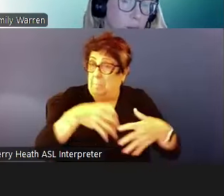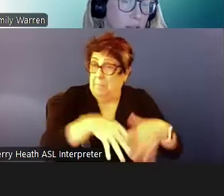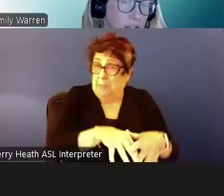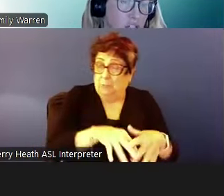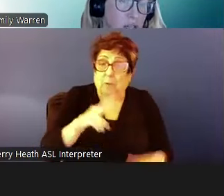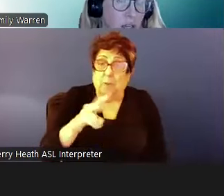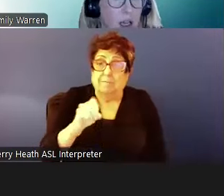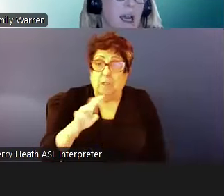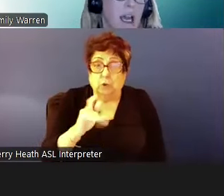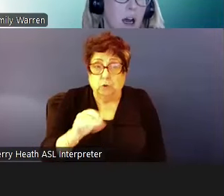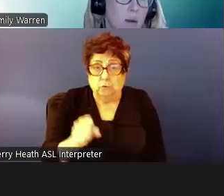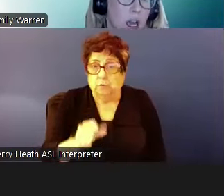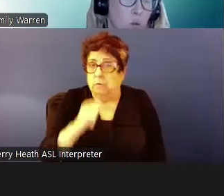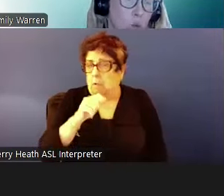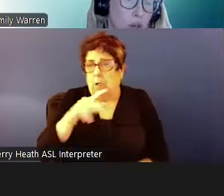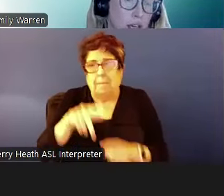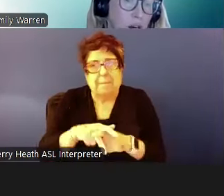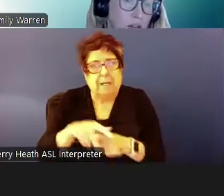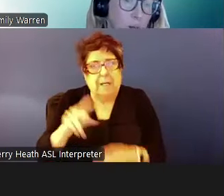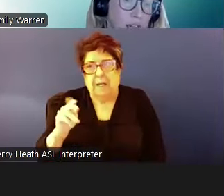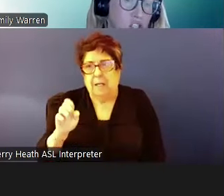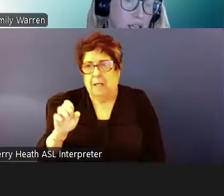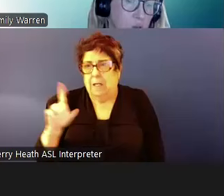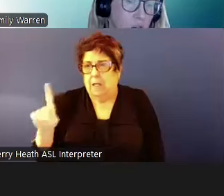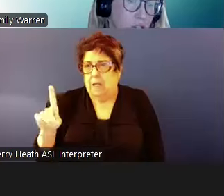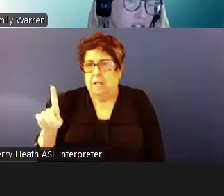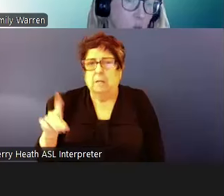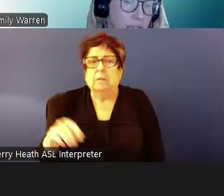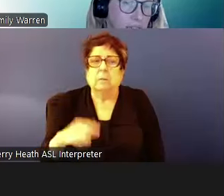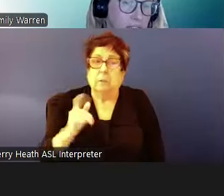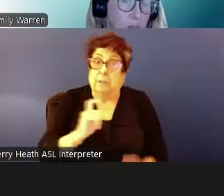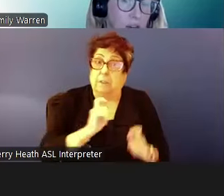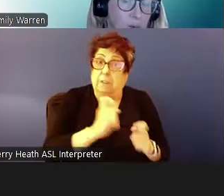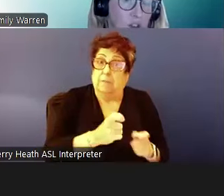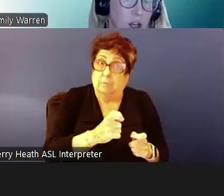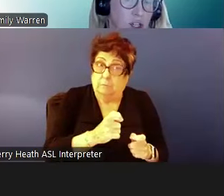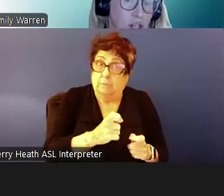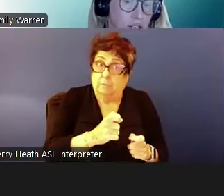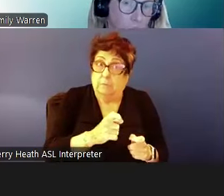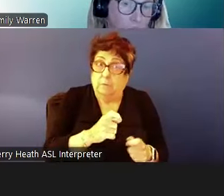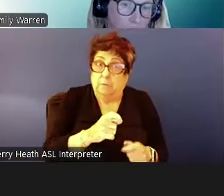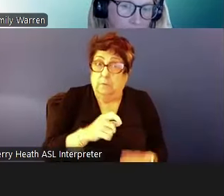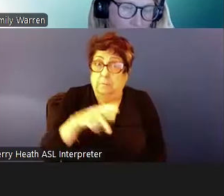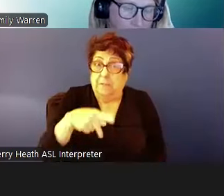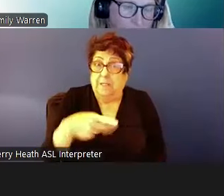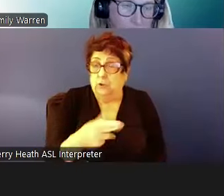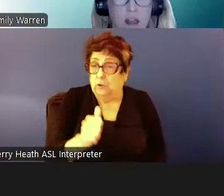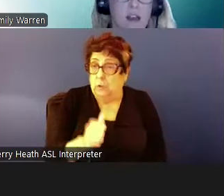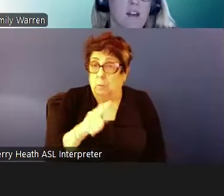publication and we are giving PHAs 120 days to adopt alternative requirements notice. If they